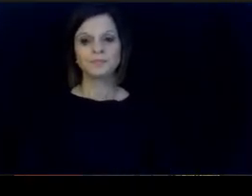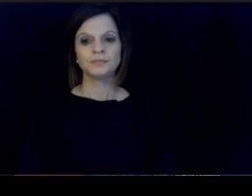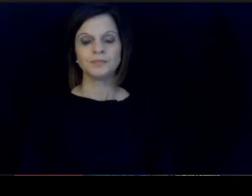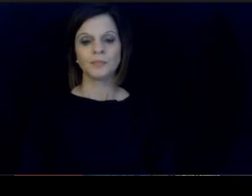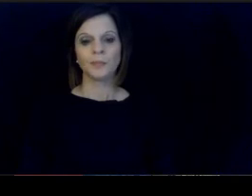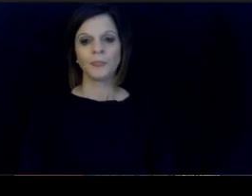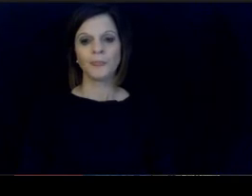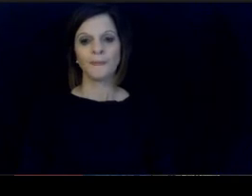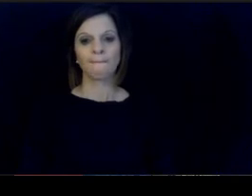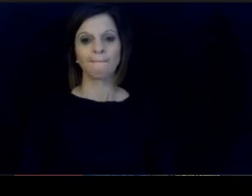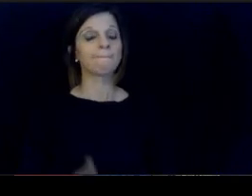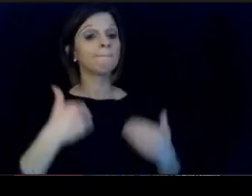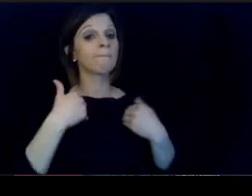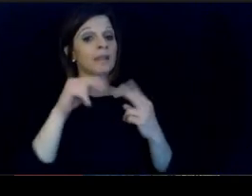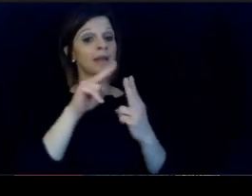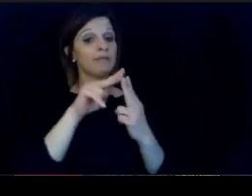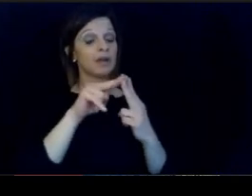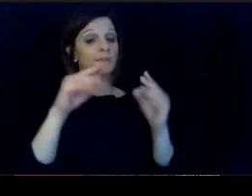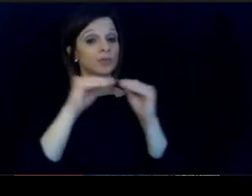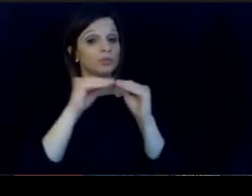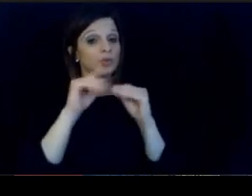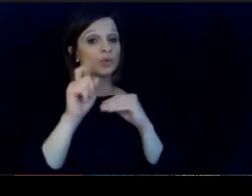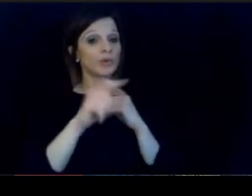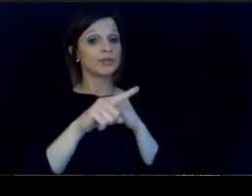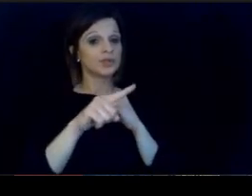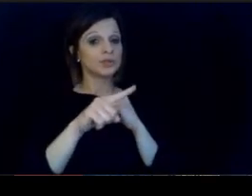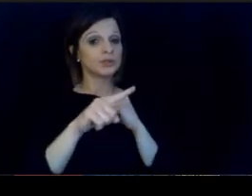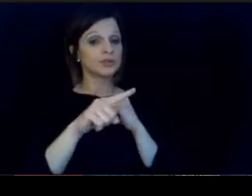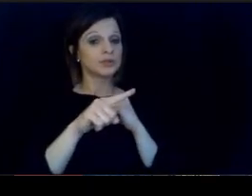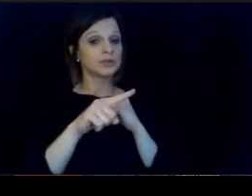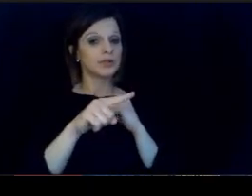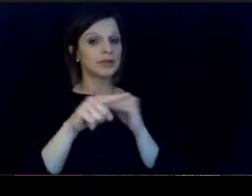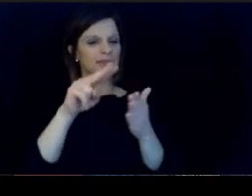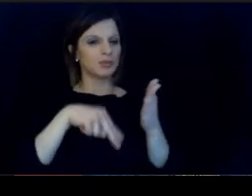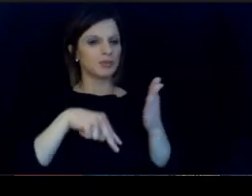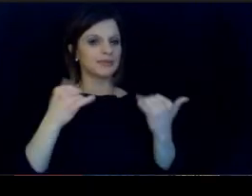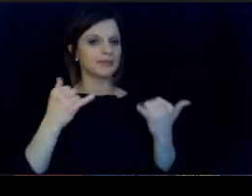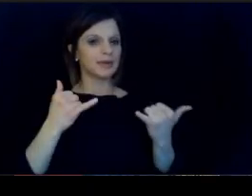OK. We have a couple more questions I'm getting through those right now.